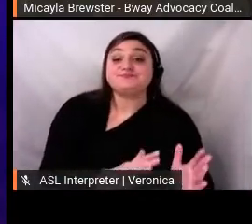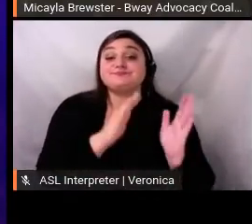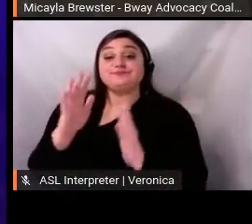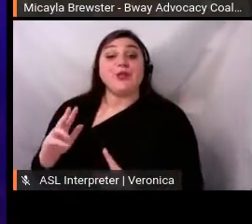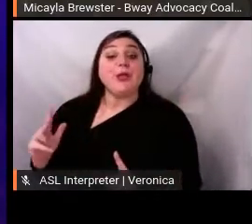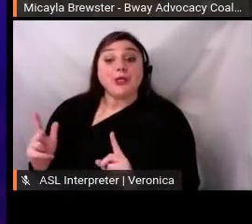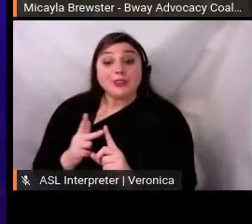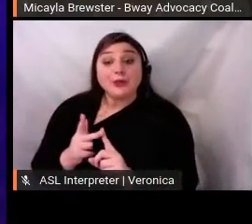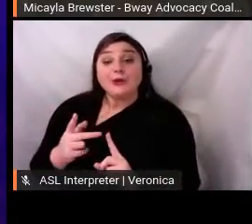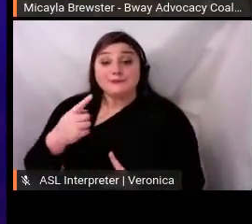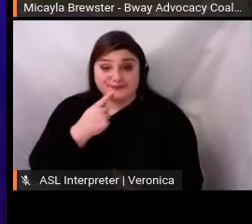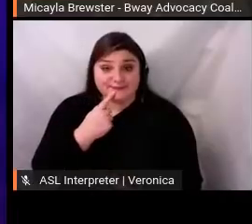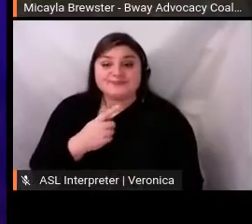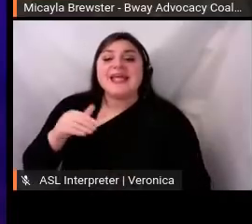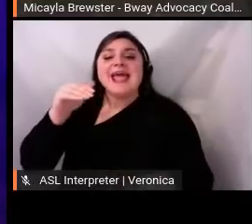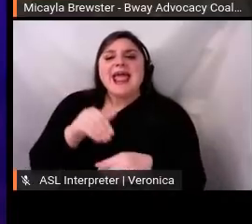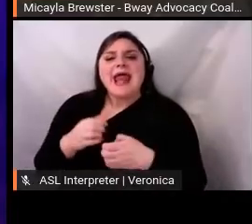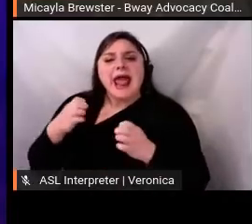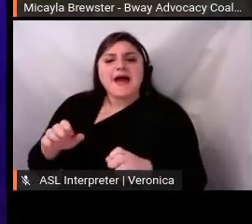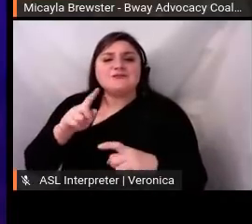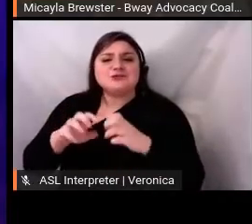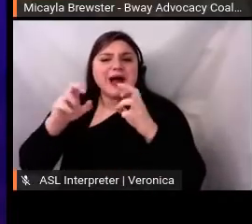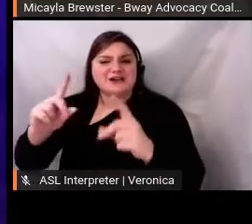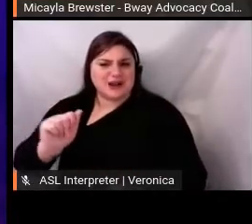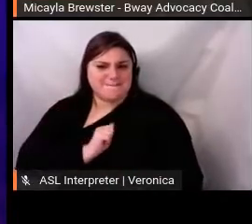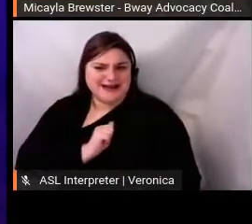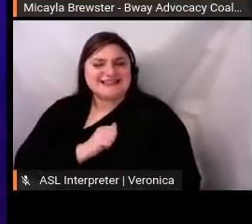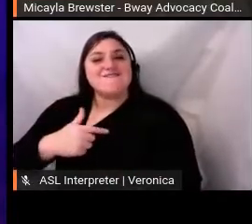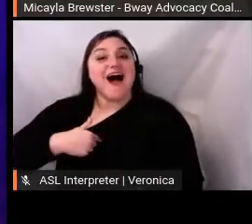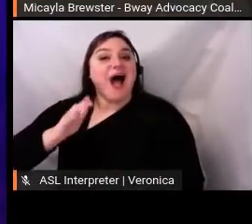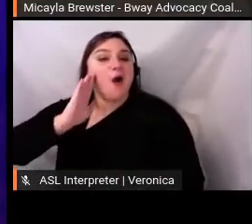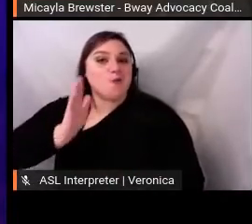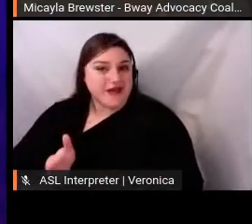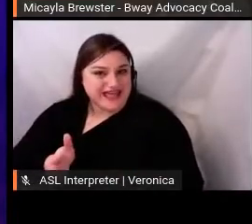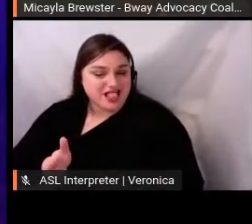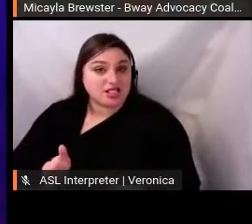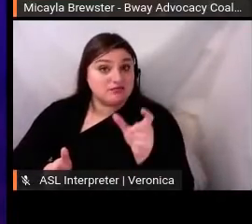for people to fill in resources under watch, and listen to, and read.